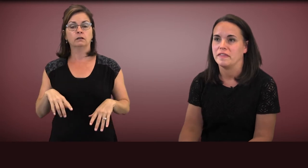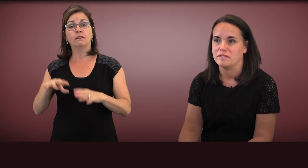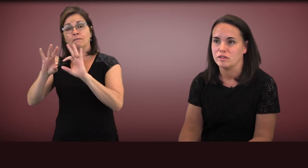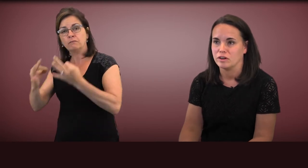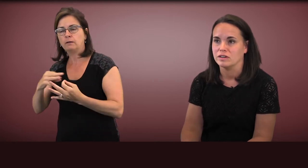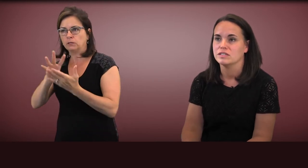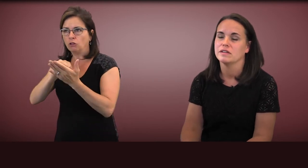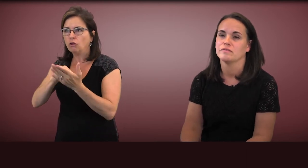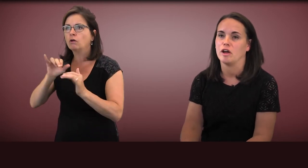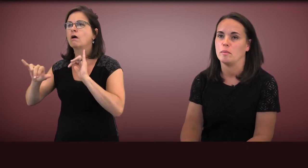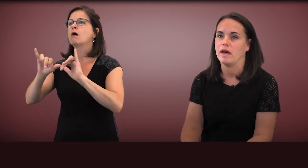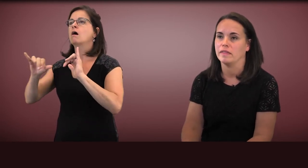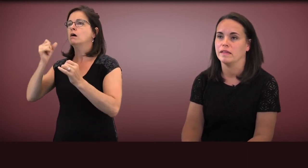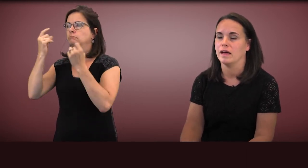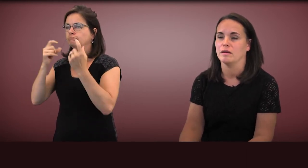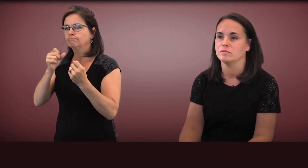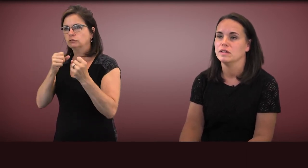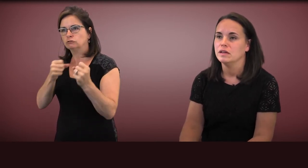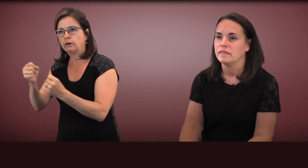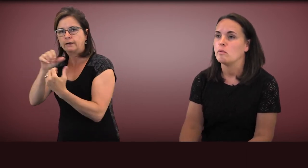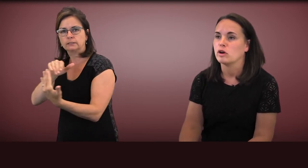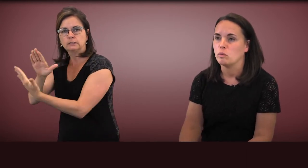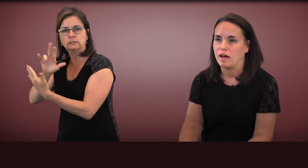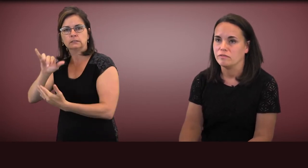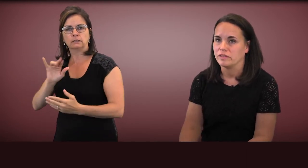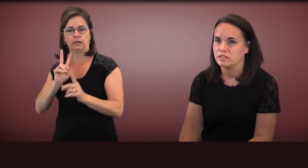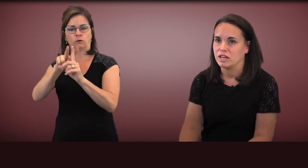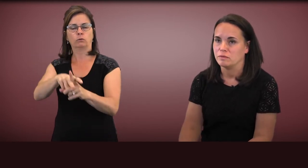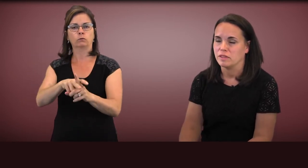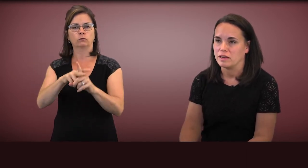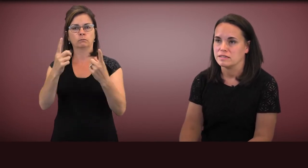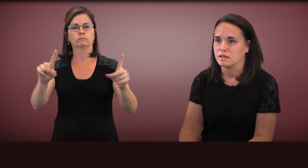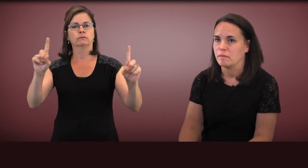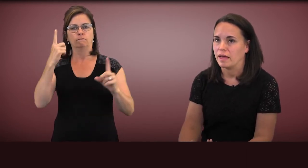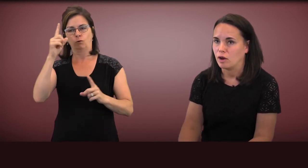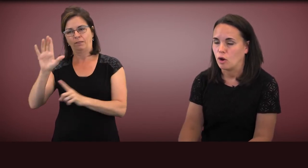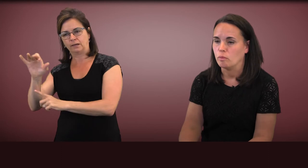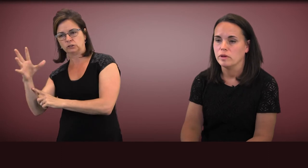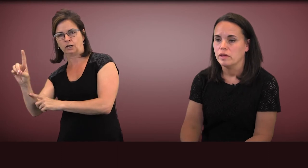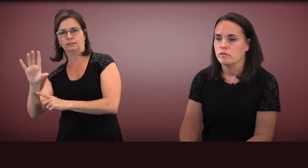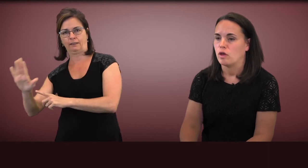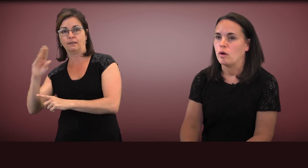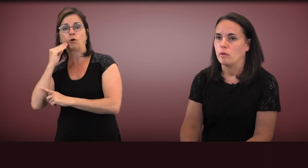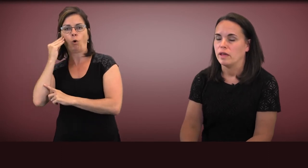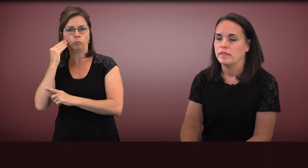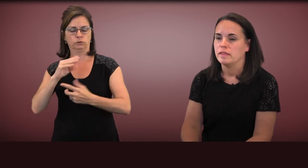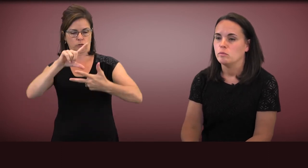that they've learned from, that work well for their child with autism at home.